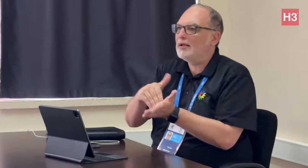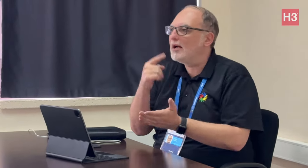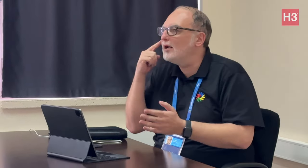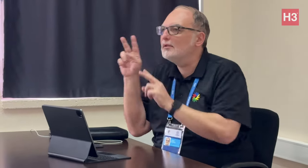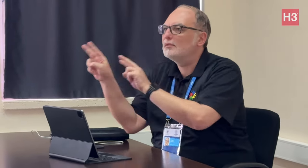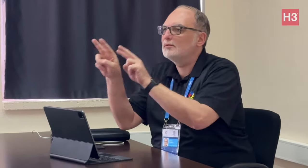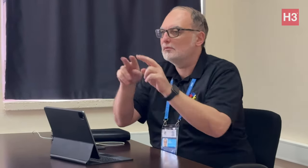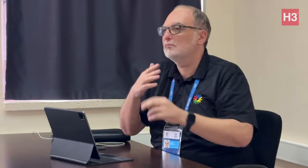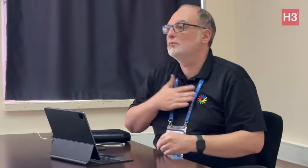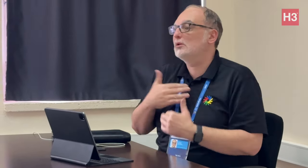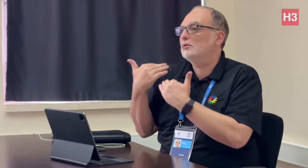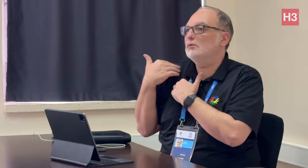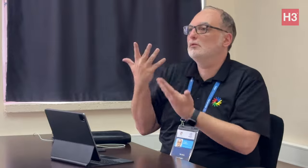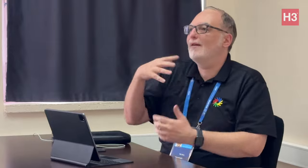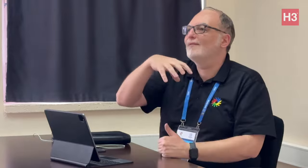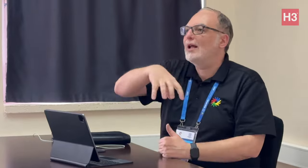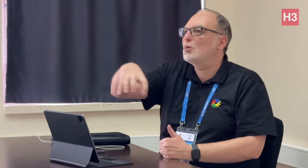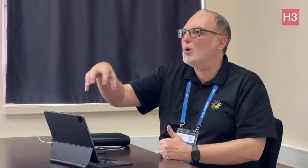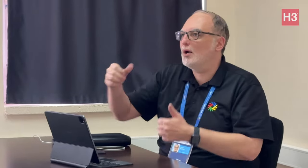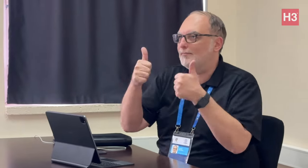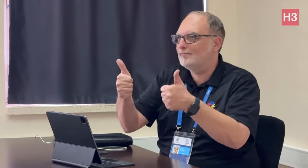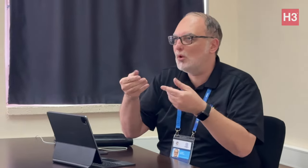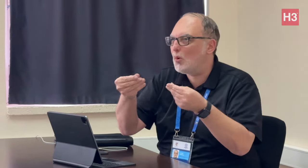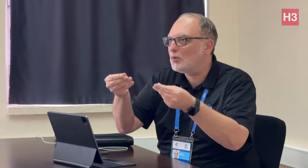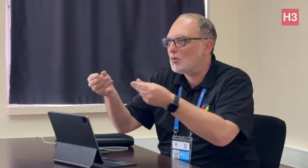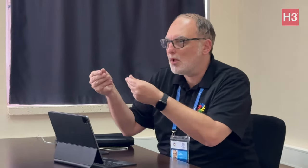ready. My responsibility is to make sure all venues are in excellent condition and ready for operational use.